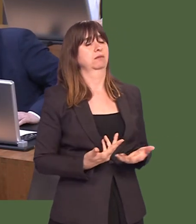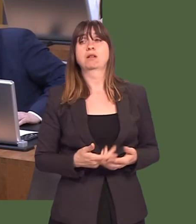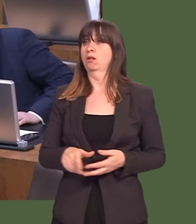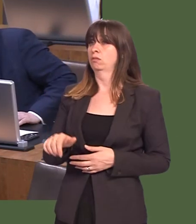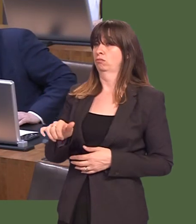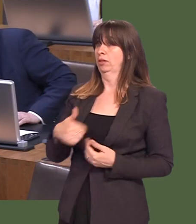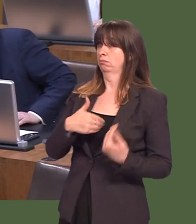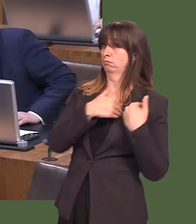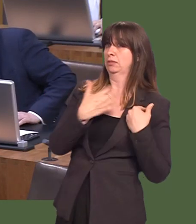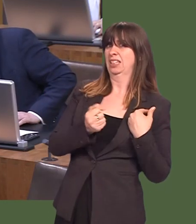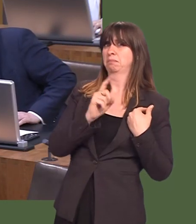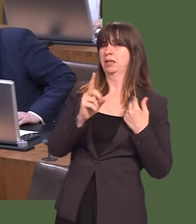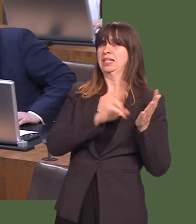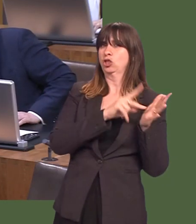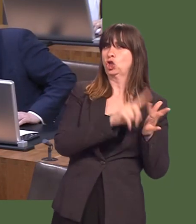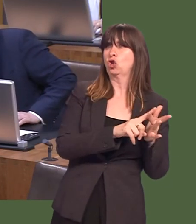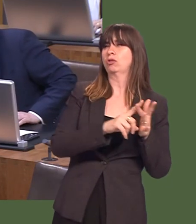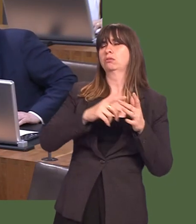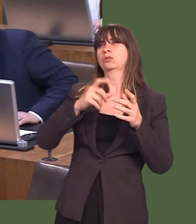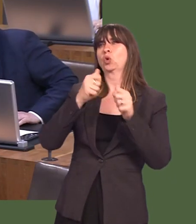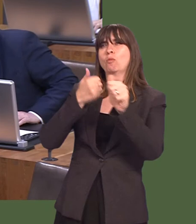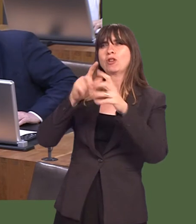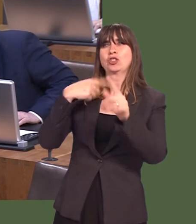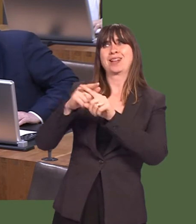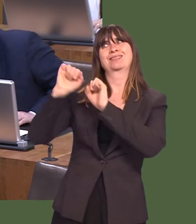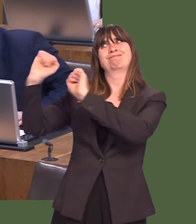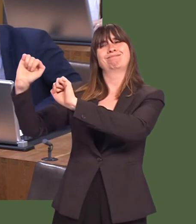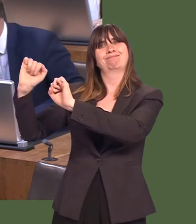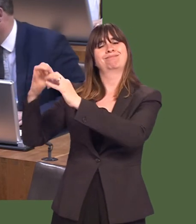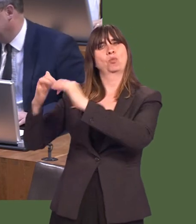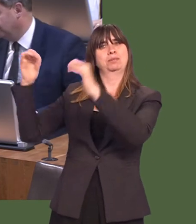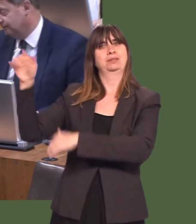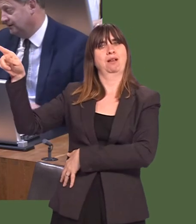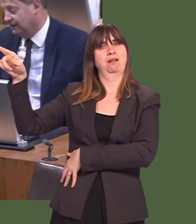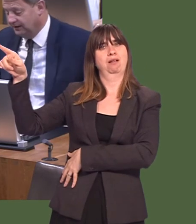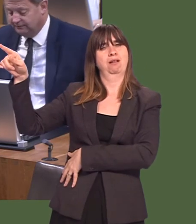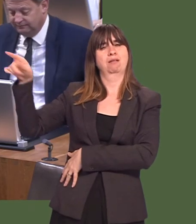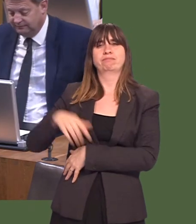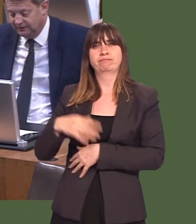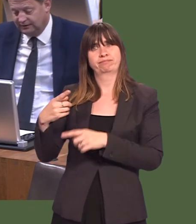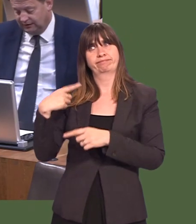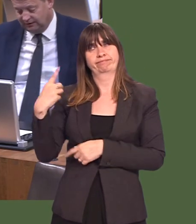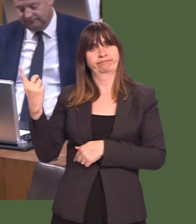Business rates areóthatís trueóbut in terms of issues such as national insurance or corporation tax, they are not devolved.